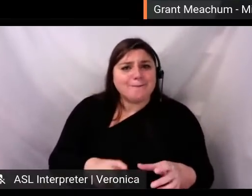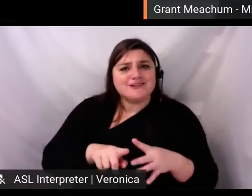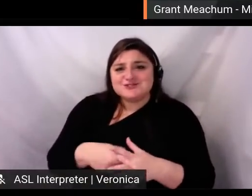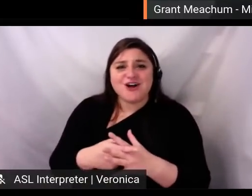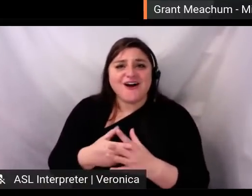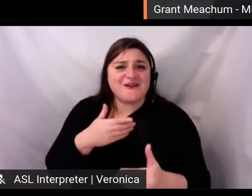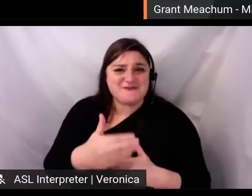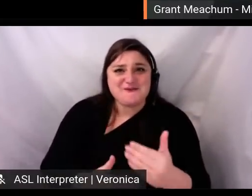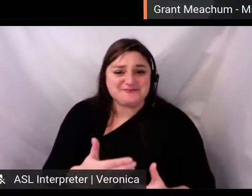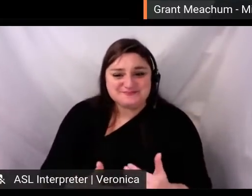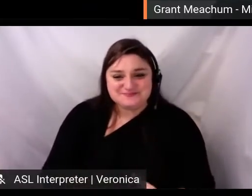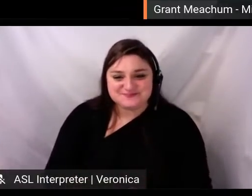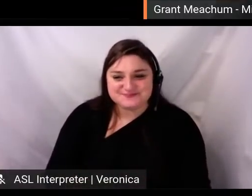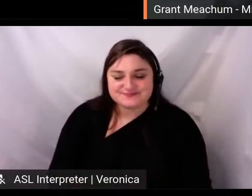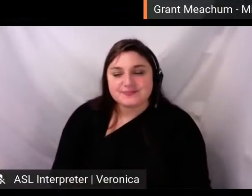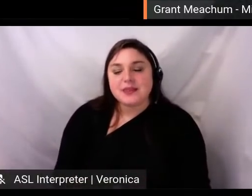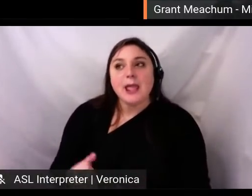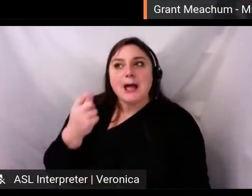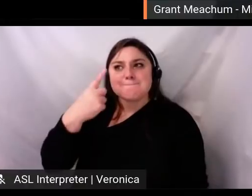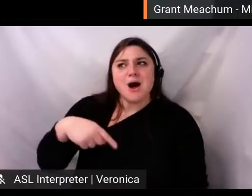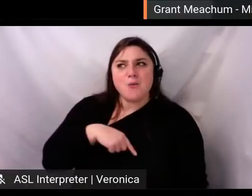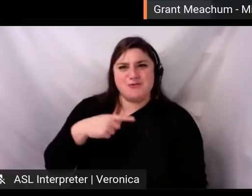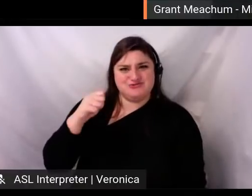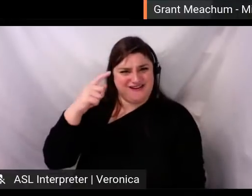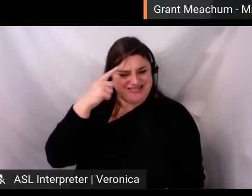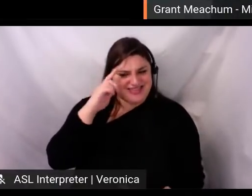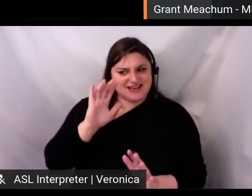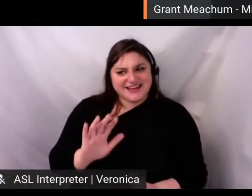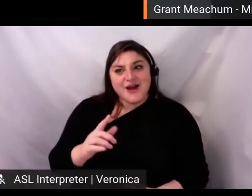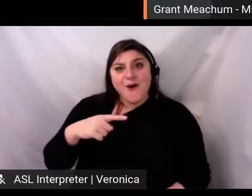how do we sync not only 40 individual performances, but one group